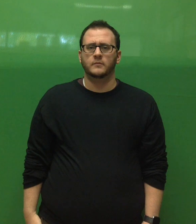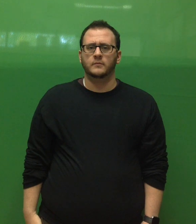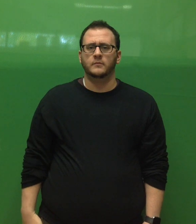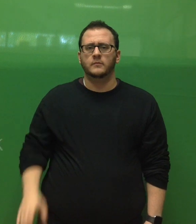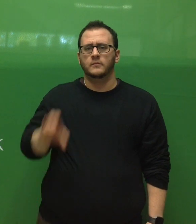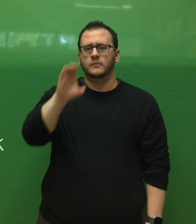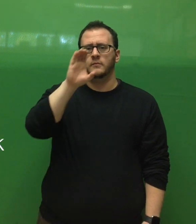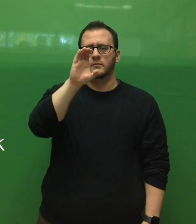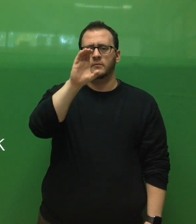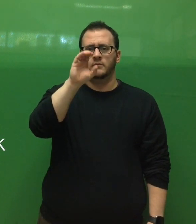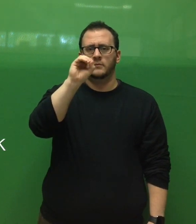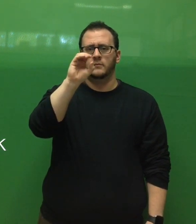cook